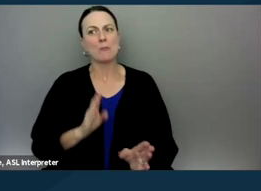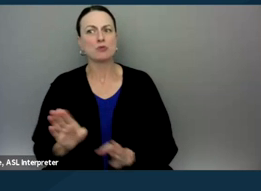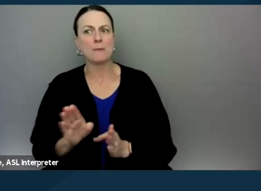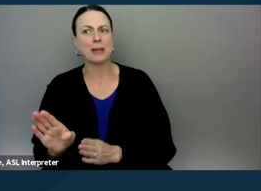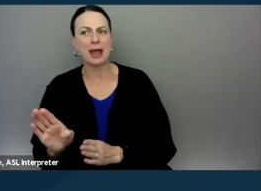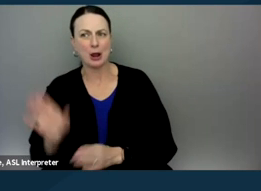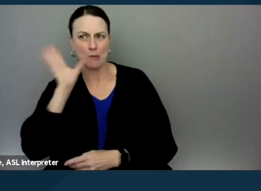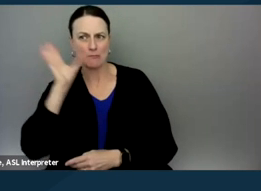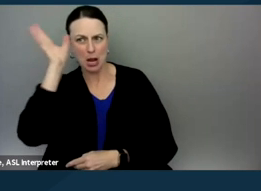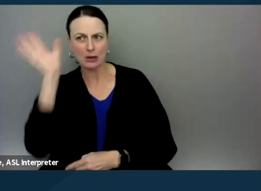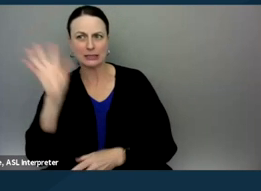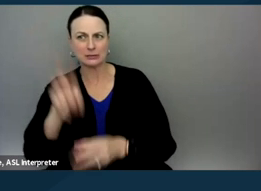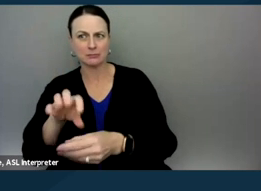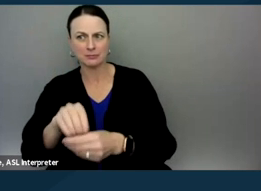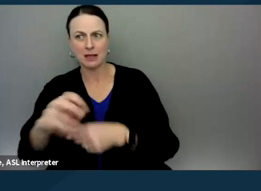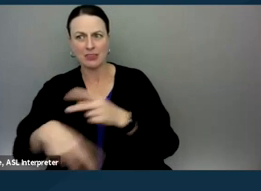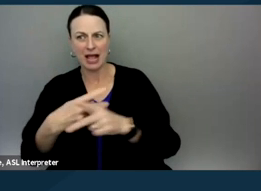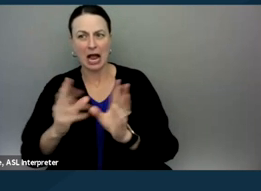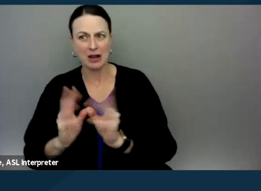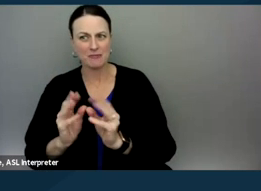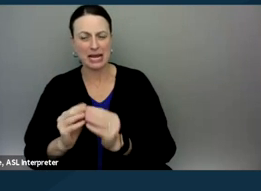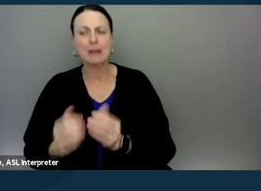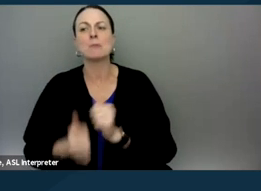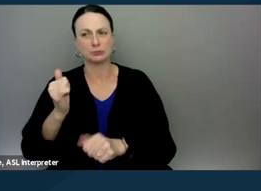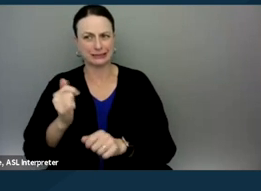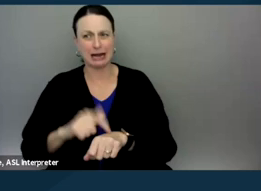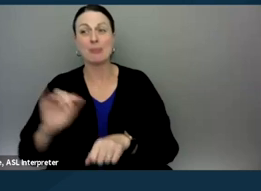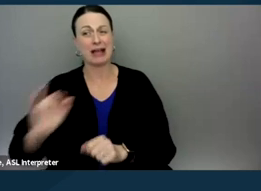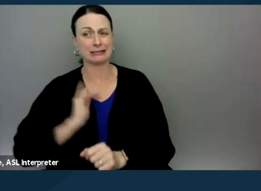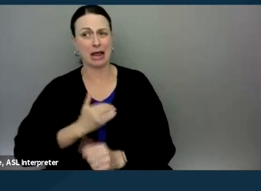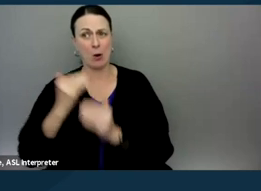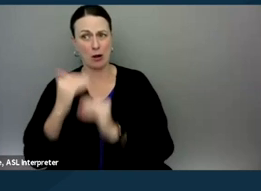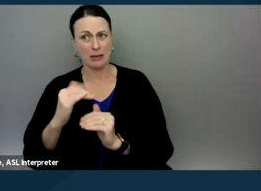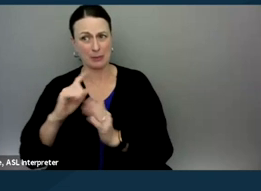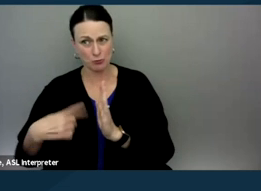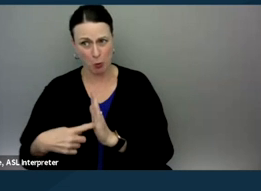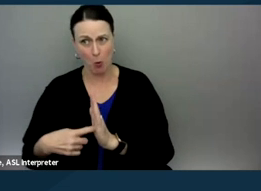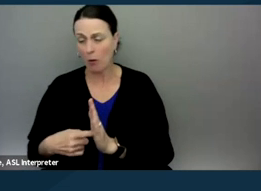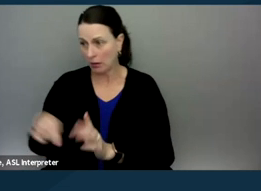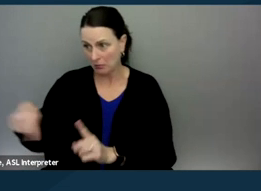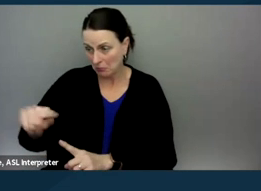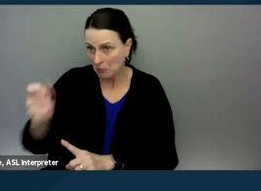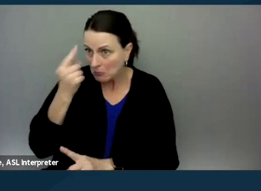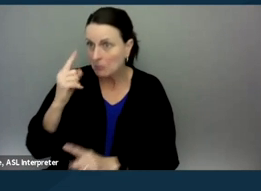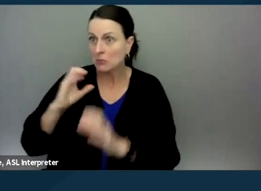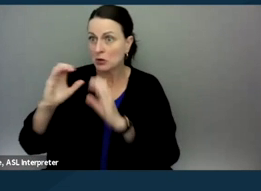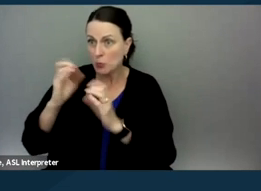to participate in that kind of a meeting, to make sure that they understand and are communicating effectively.